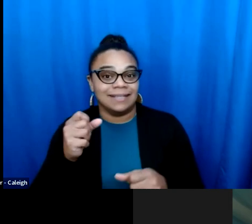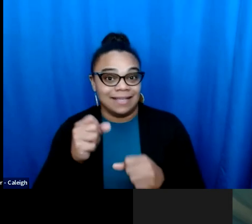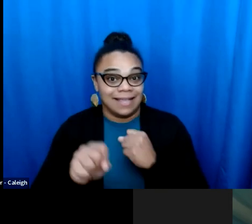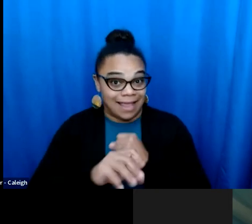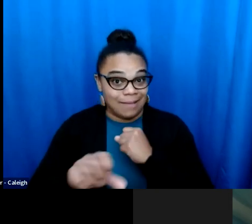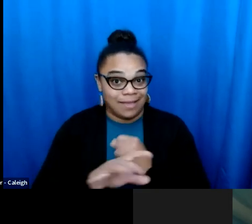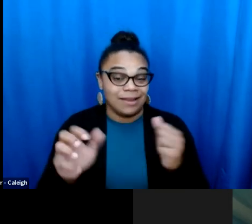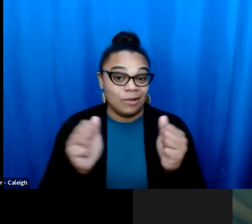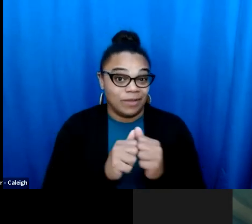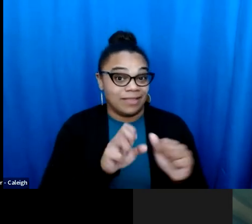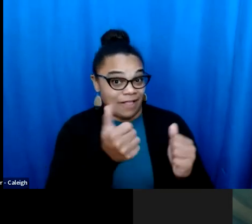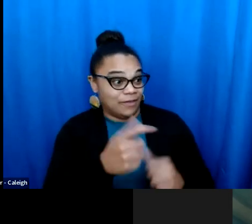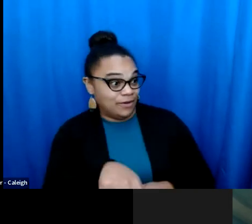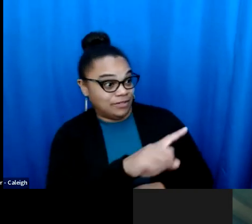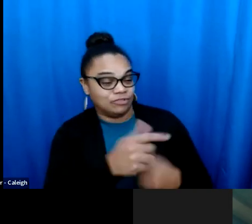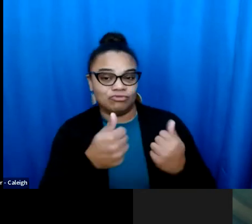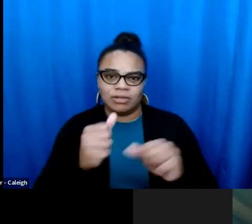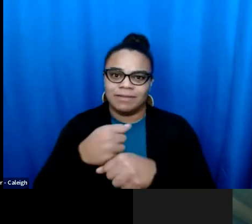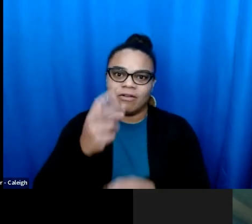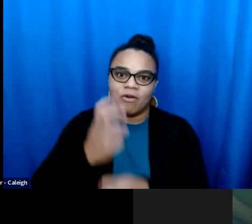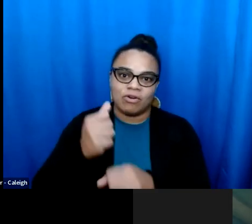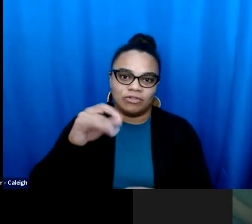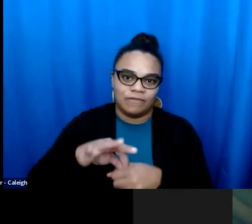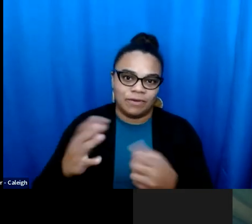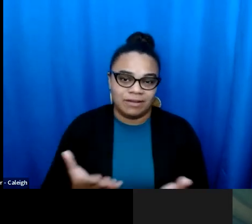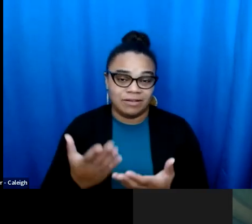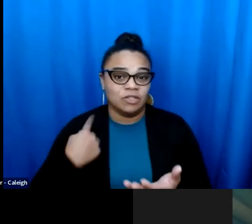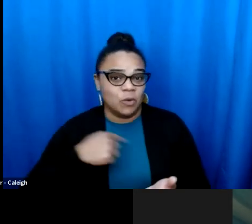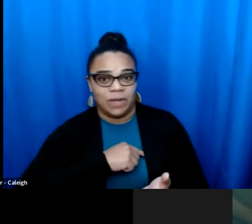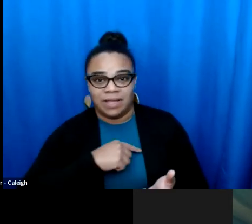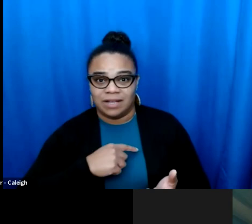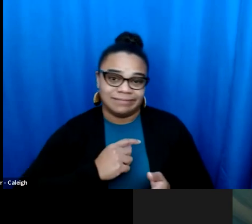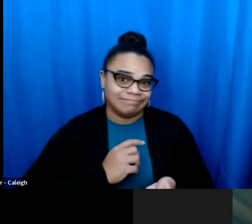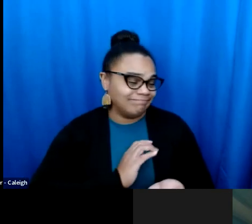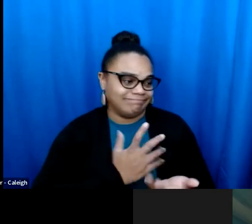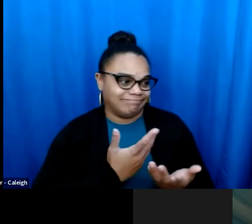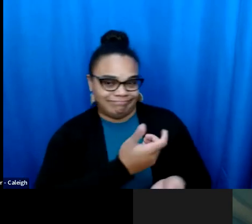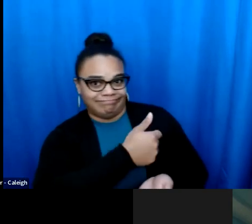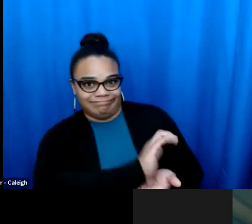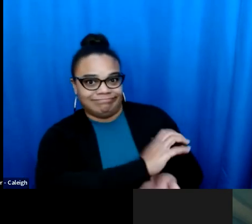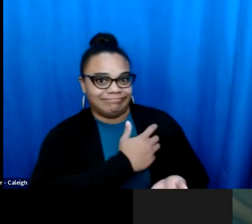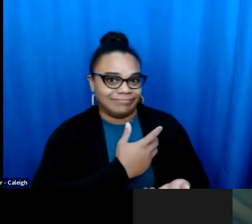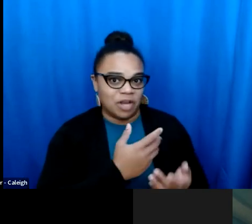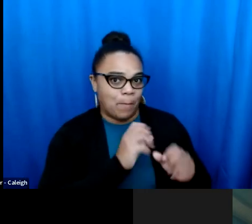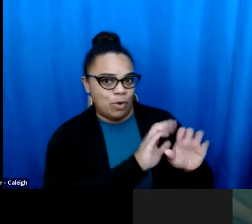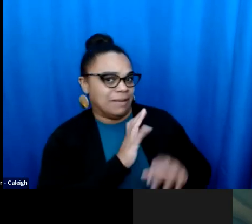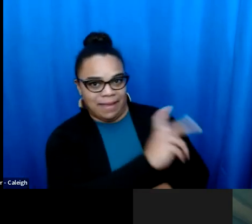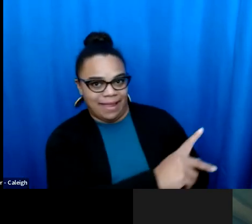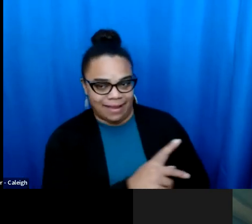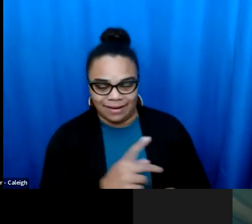Kansas is home to Chris, N. Reviled leader in the Voter Suppression Movement, and he is campaigning with others to make it harder for folks to vote. in the voter suppression movement. And he is campaigning with Here So we're pushing back against that. I think they're going to succeed. others to make it harder for folks to vote here. So we're pushing